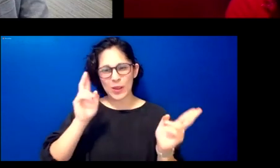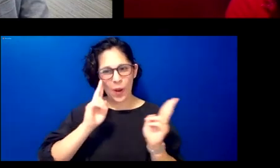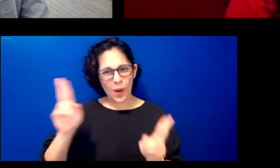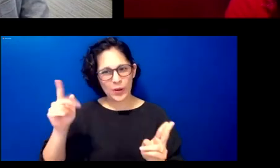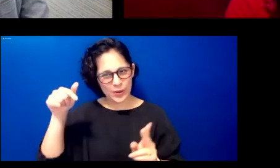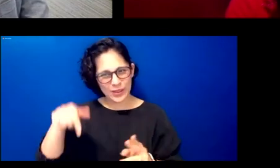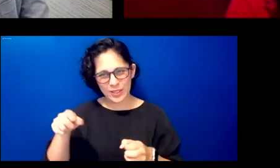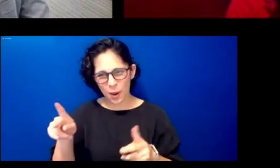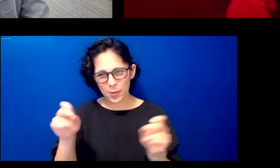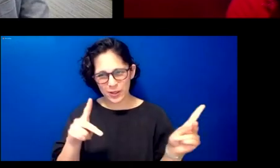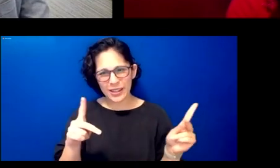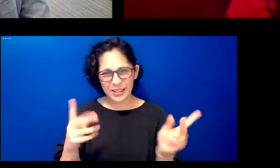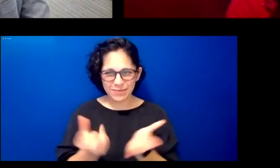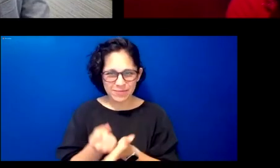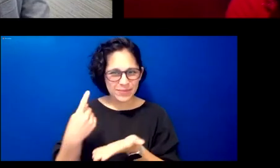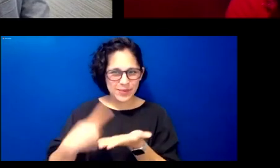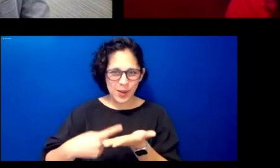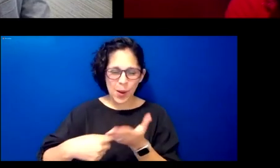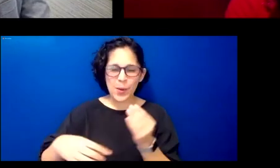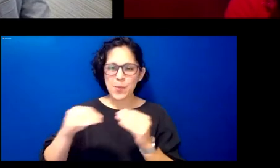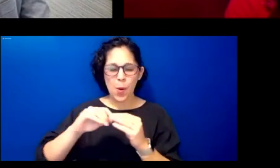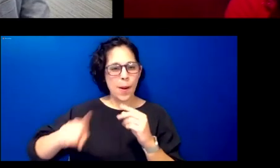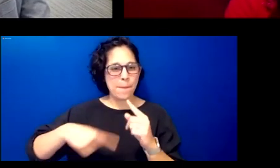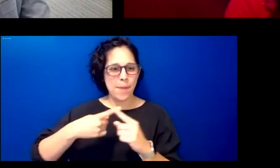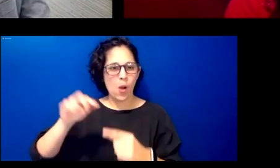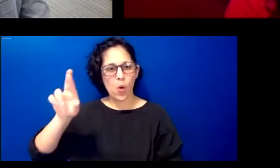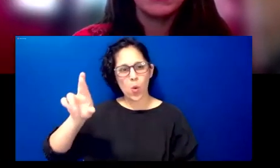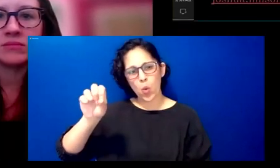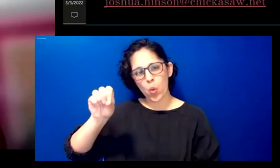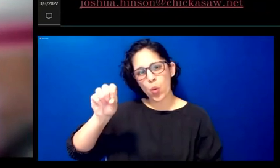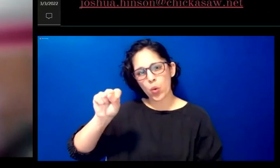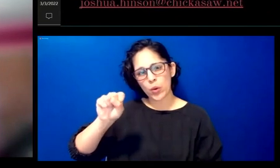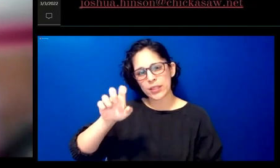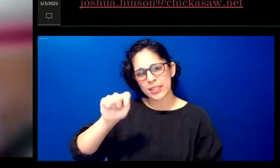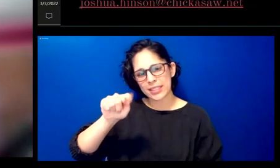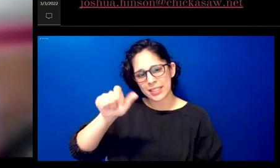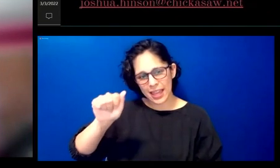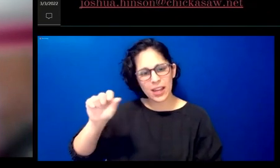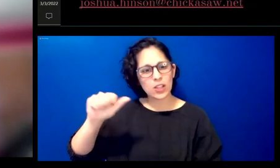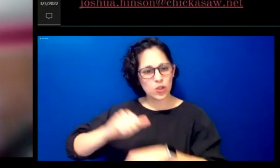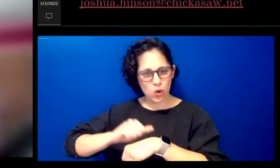our rosetta stone chickasaw project today get that next slide